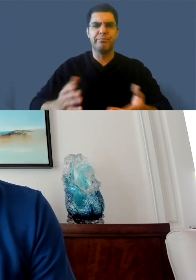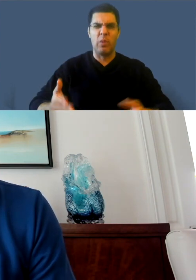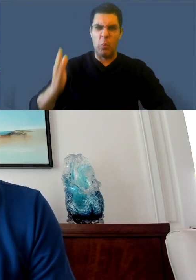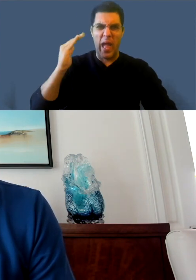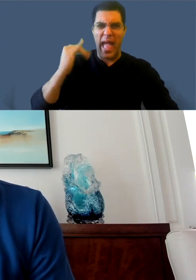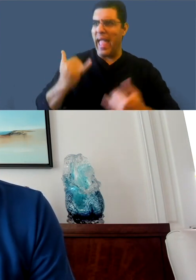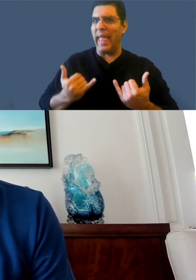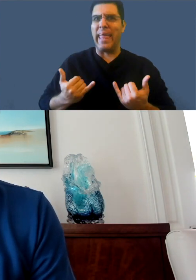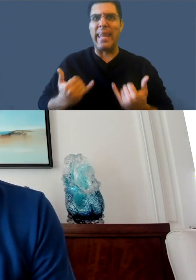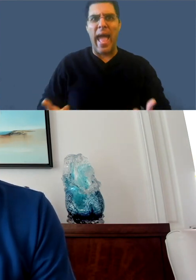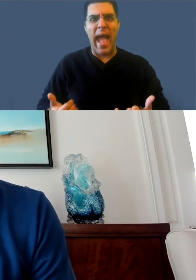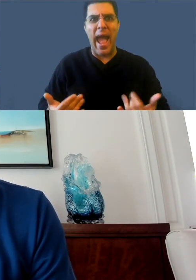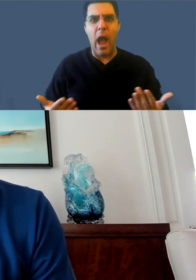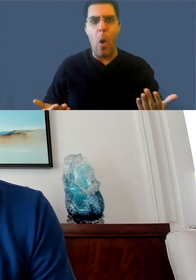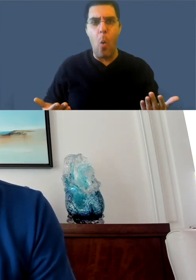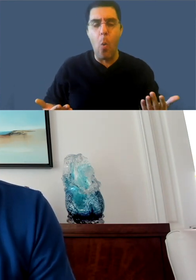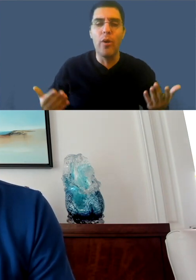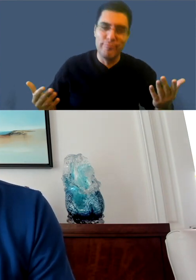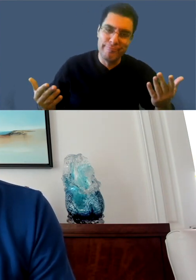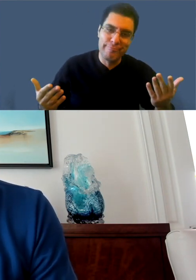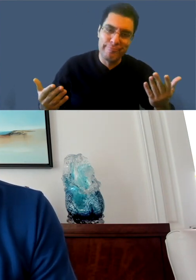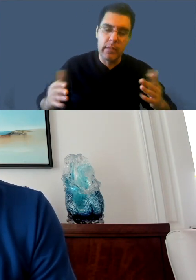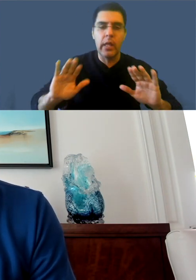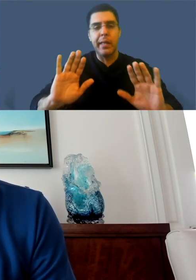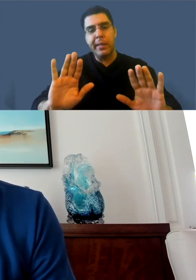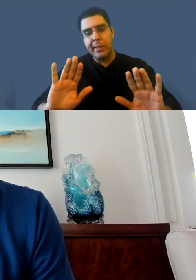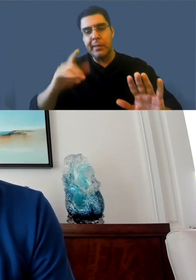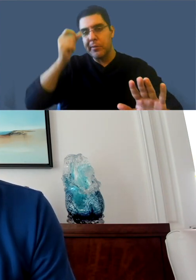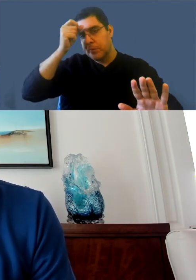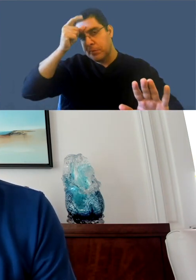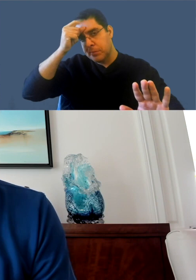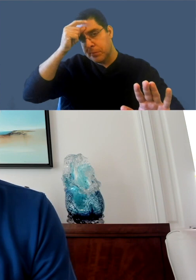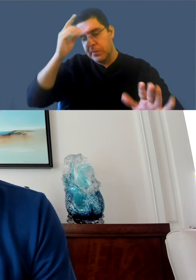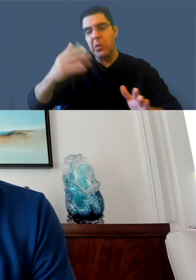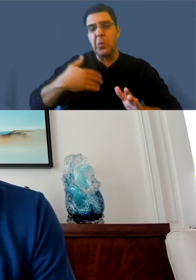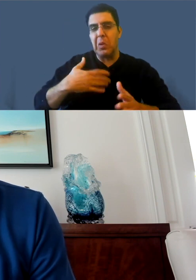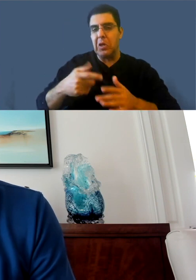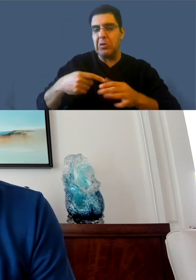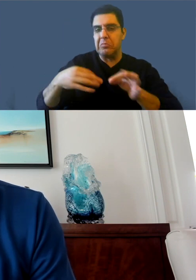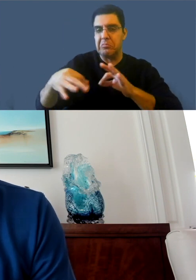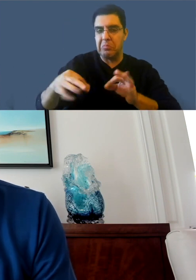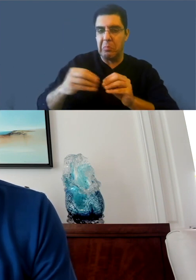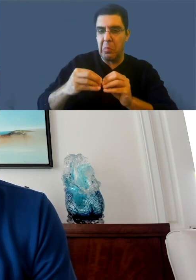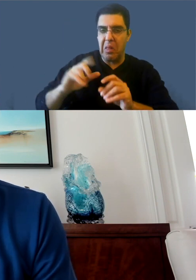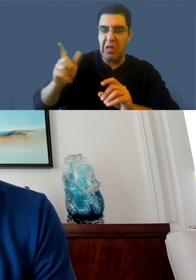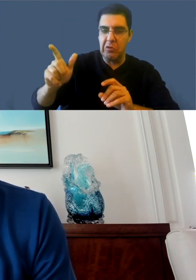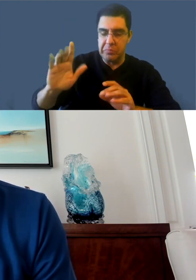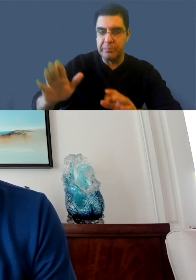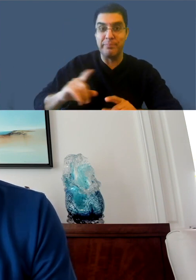There is a question of why now, what's not broken, doesn't need to be fixed. I think we've explained it in previous videos,